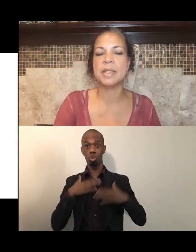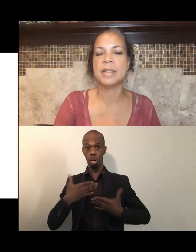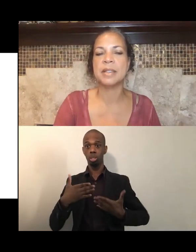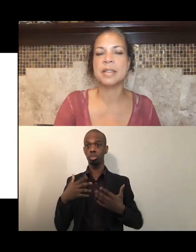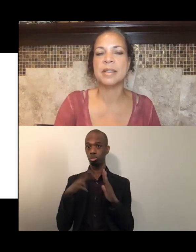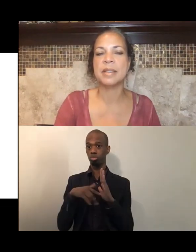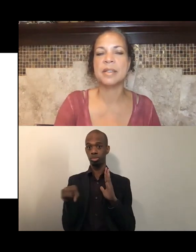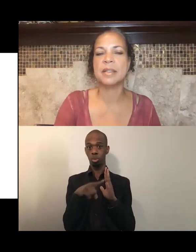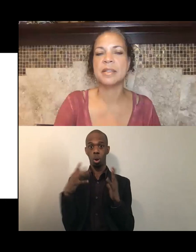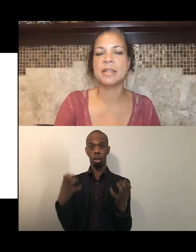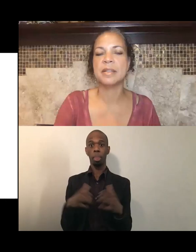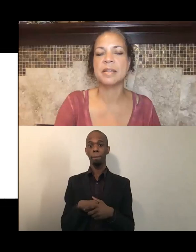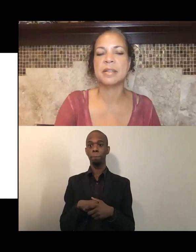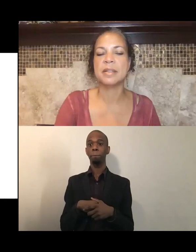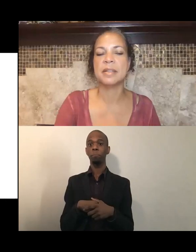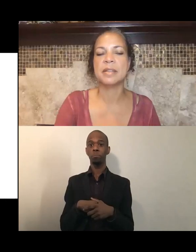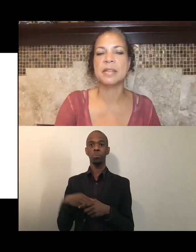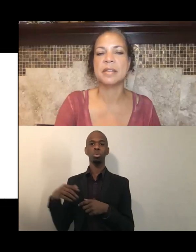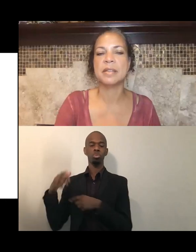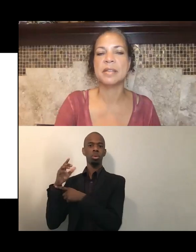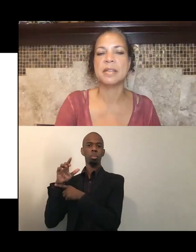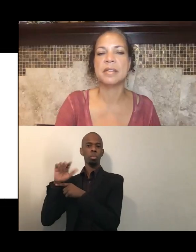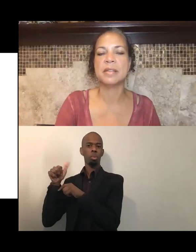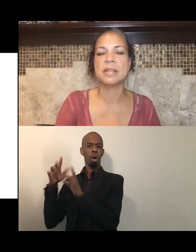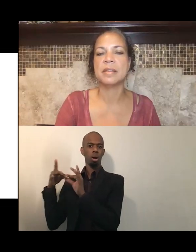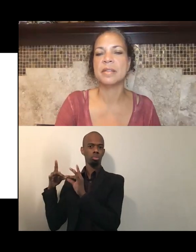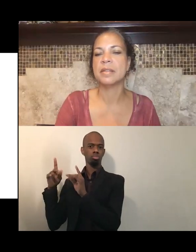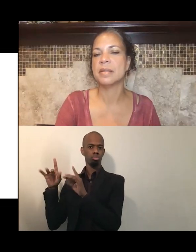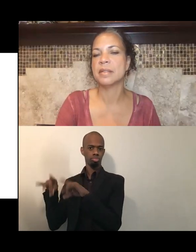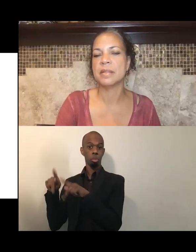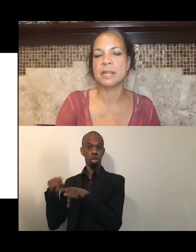[Yolanda] If you would like to read the slide, raise your hand. It's down in the bottom menu.